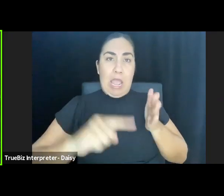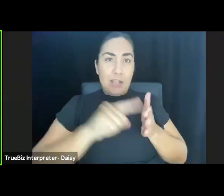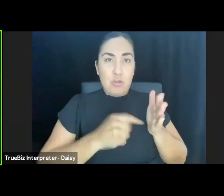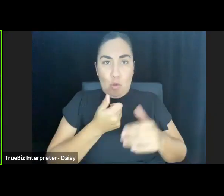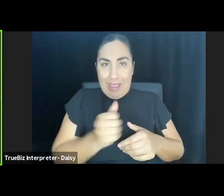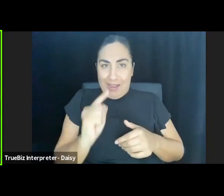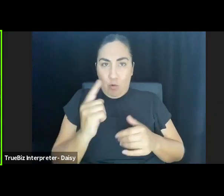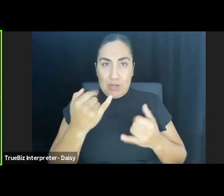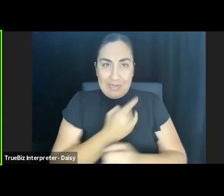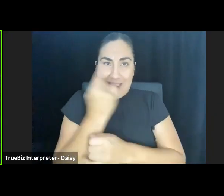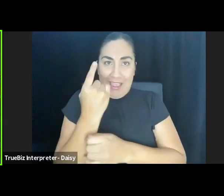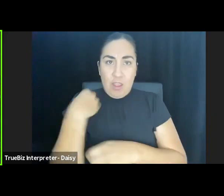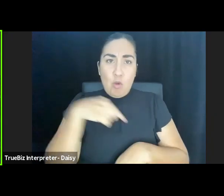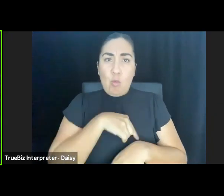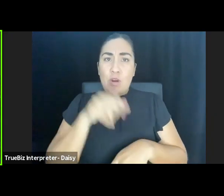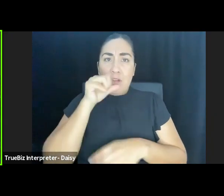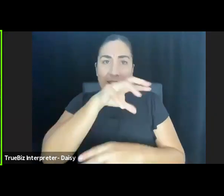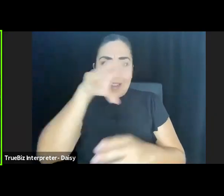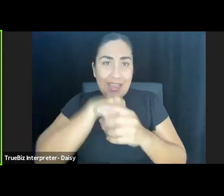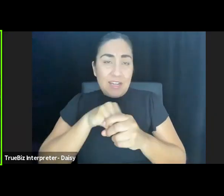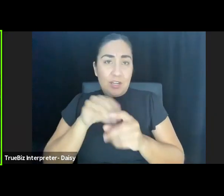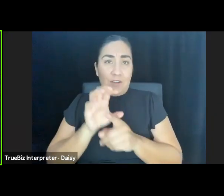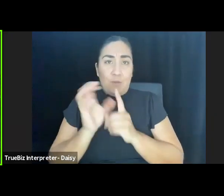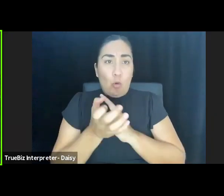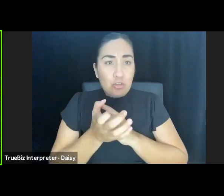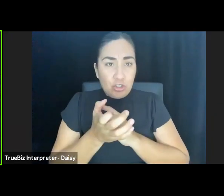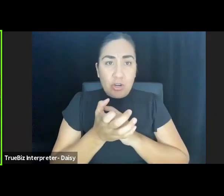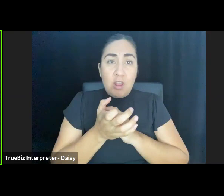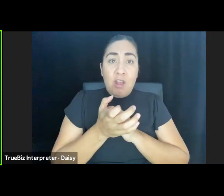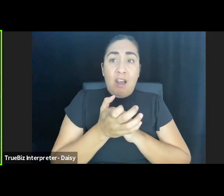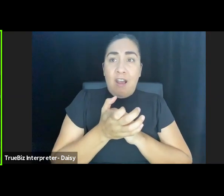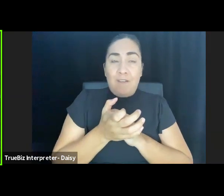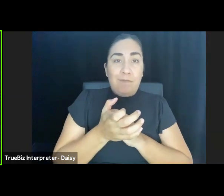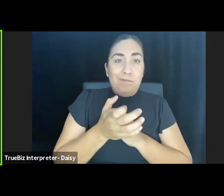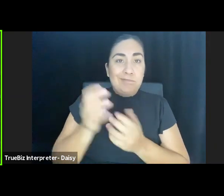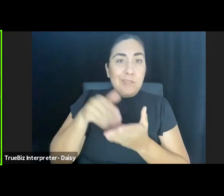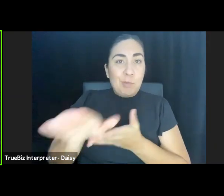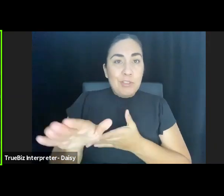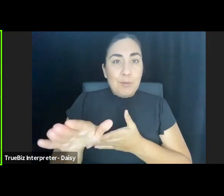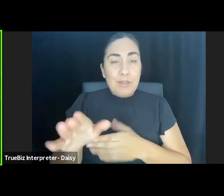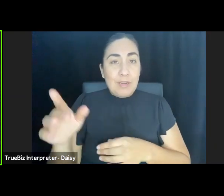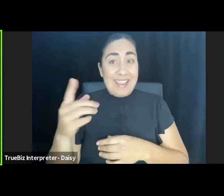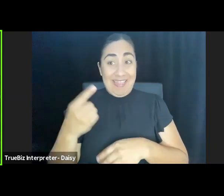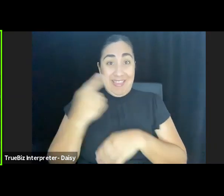We're not engaging in a culture of disposability. In the days to come, we hope that restorative